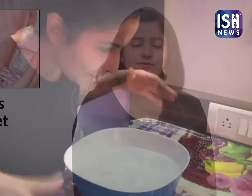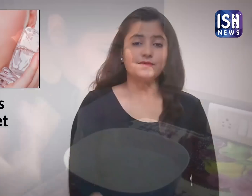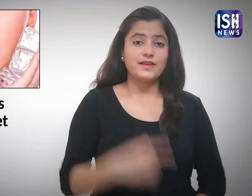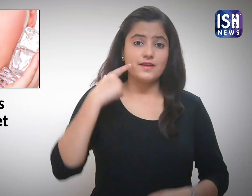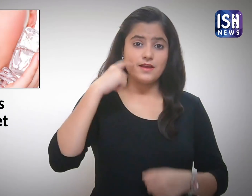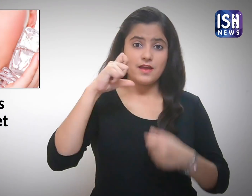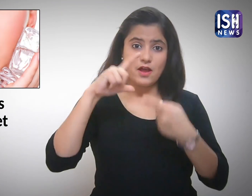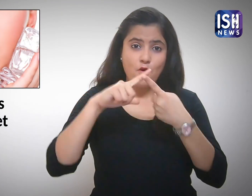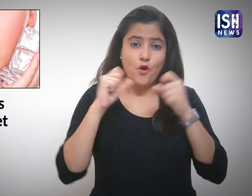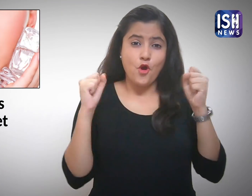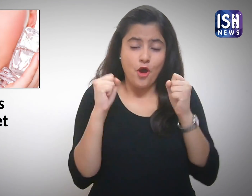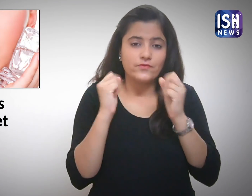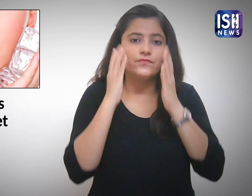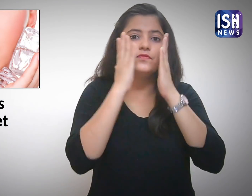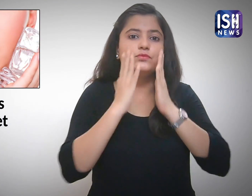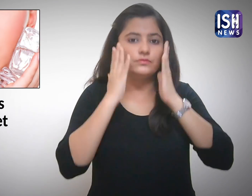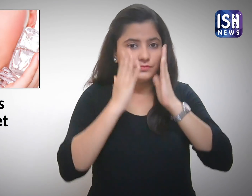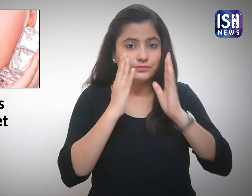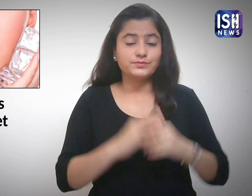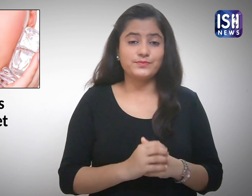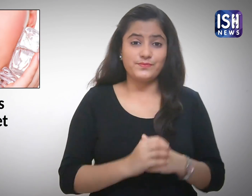Ice Cold Facial!